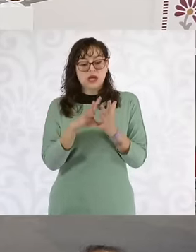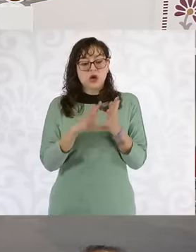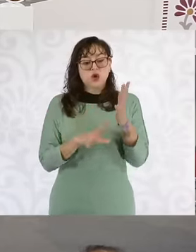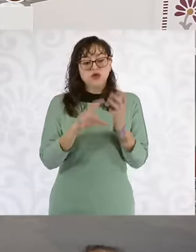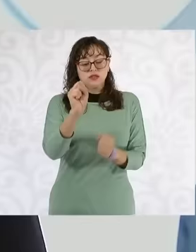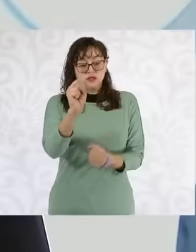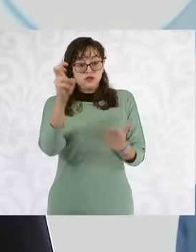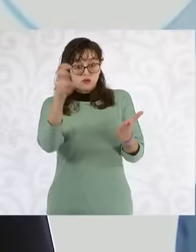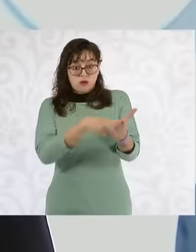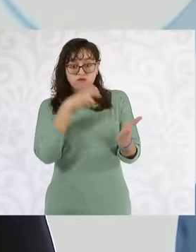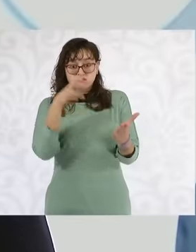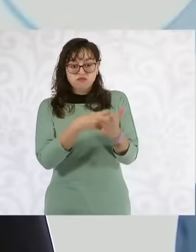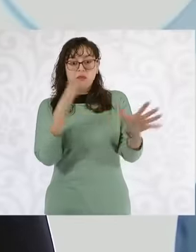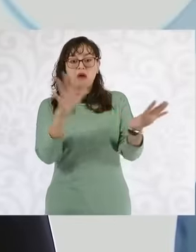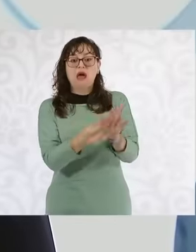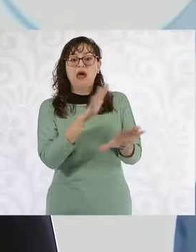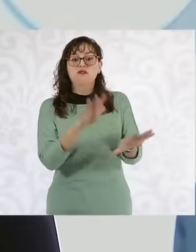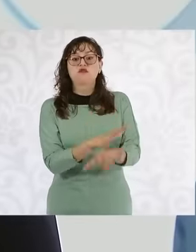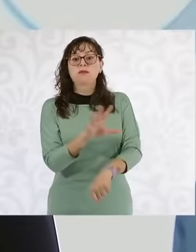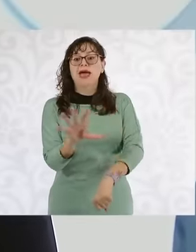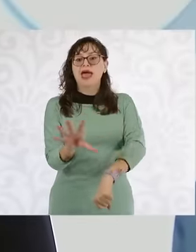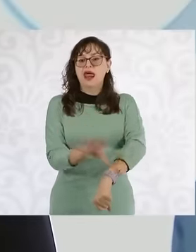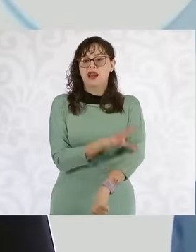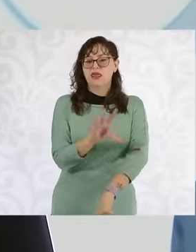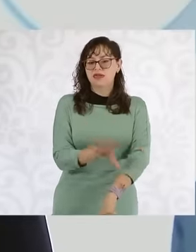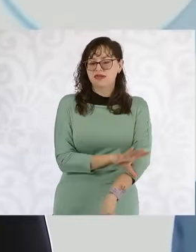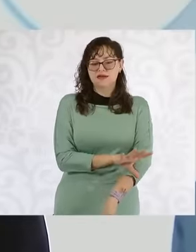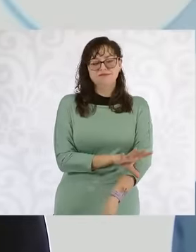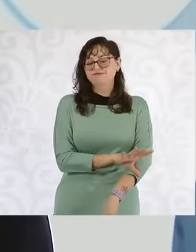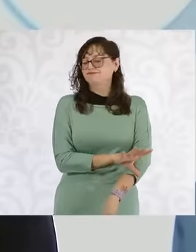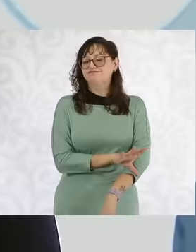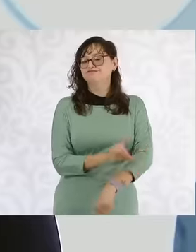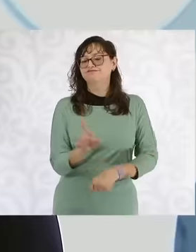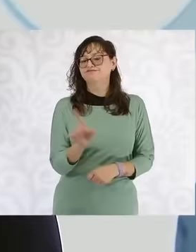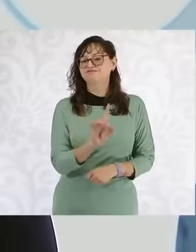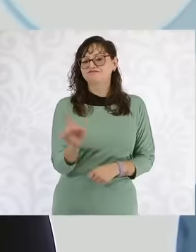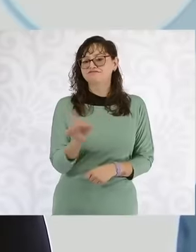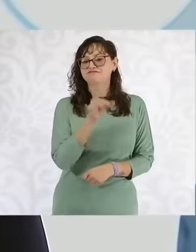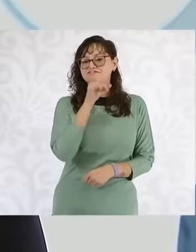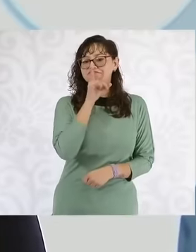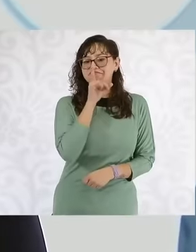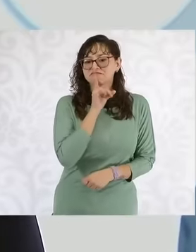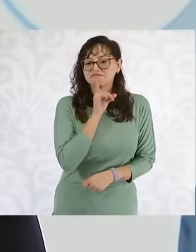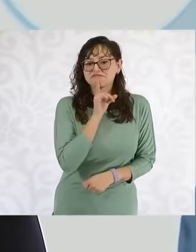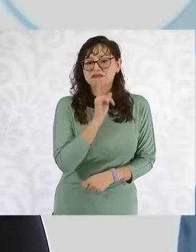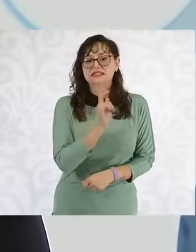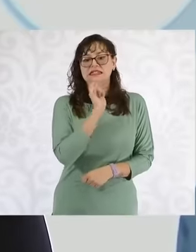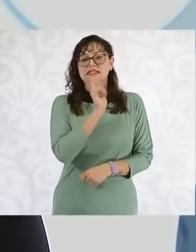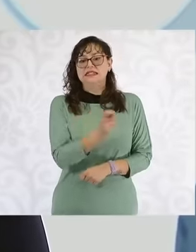because what it really caused was the dismemberment of the public companies